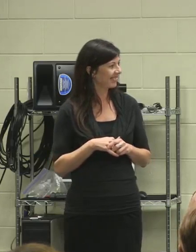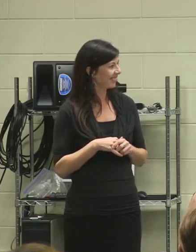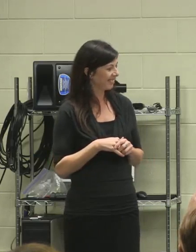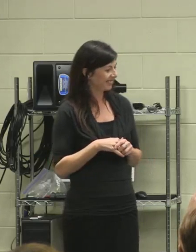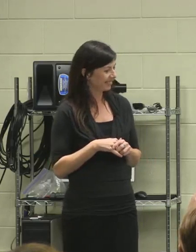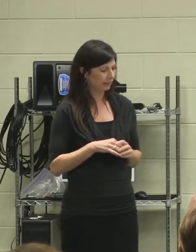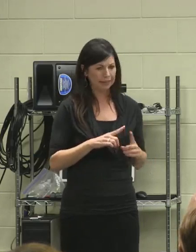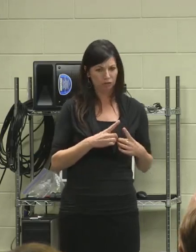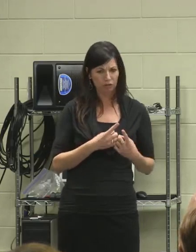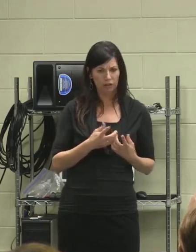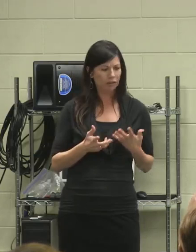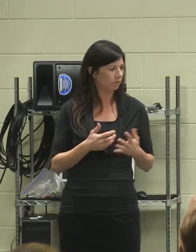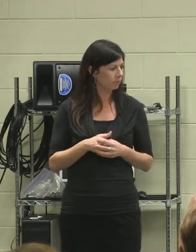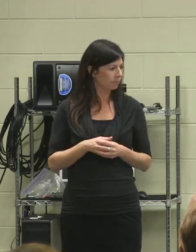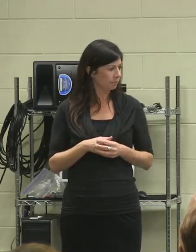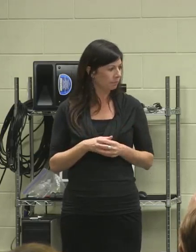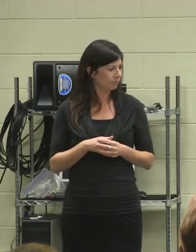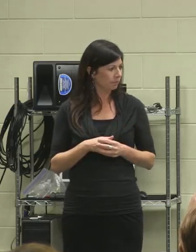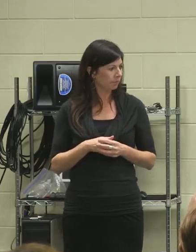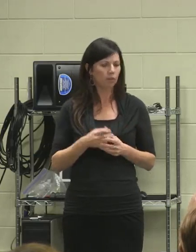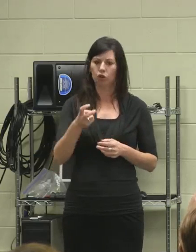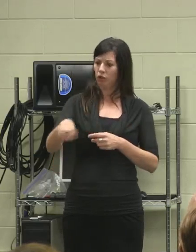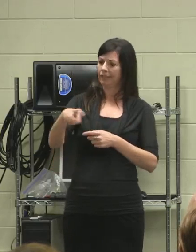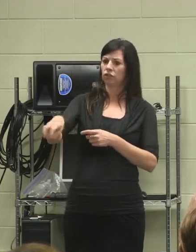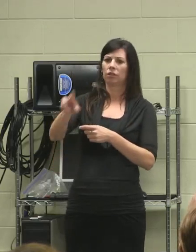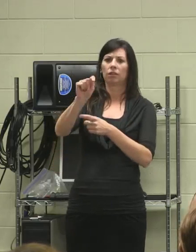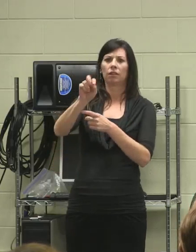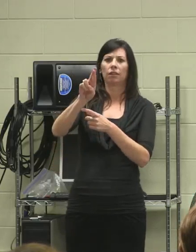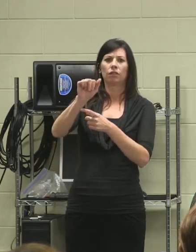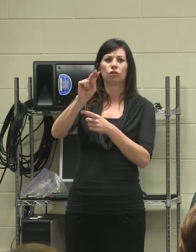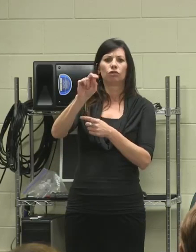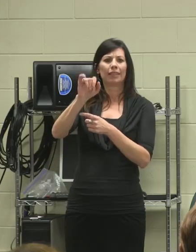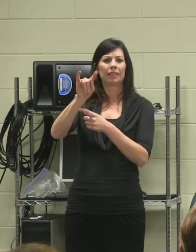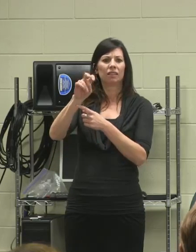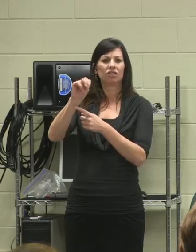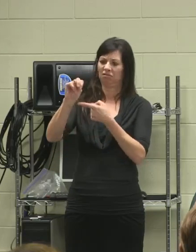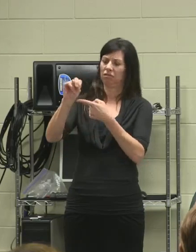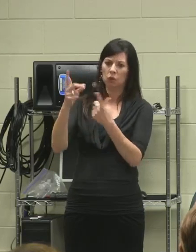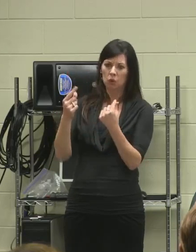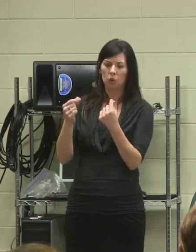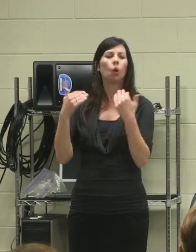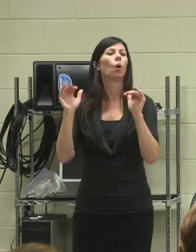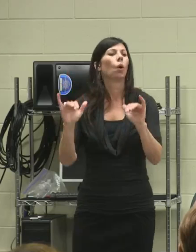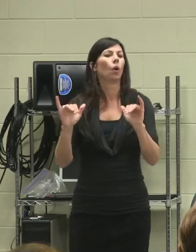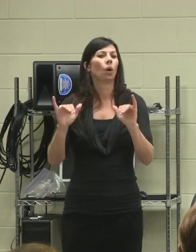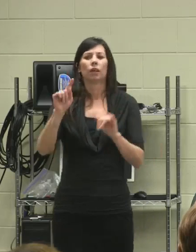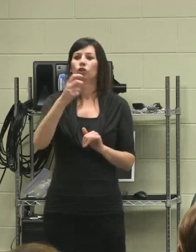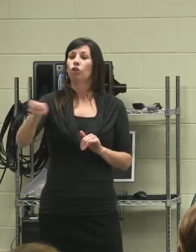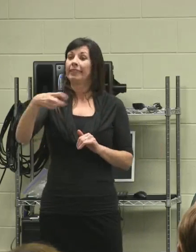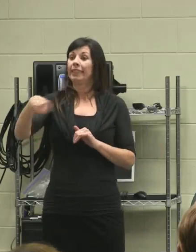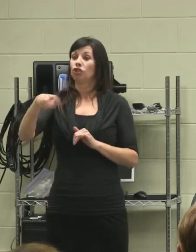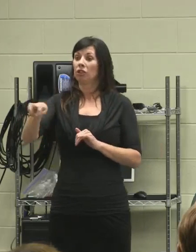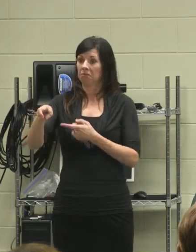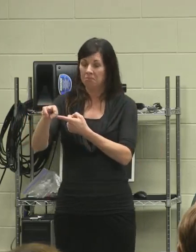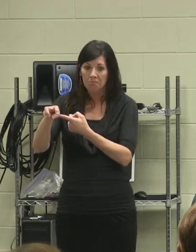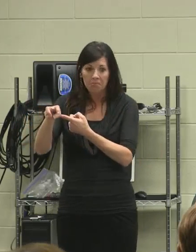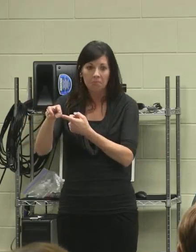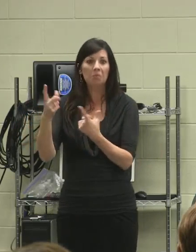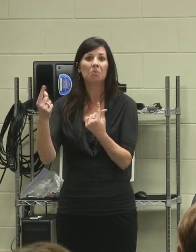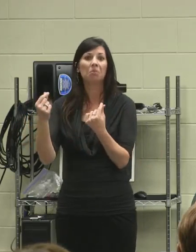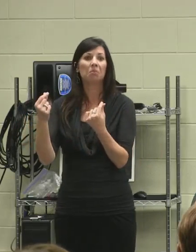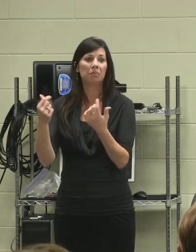The district... What transition did for me was...